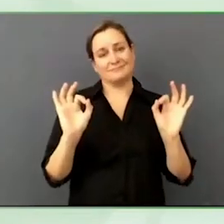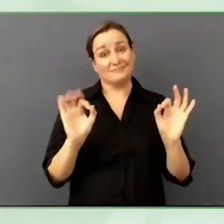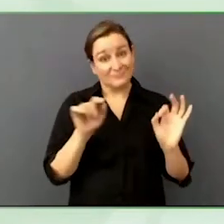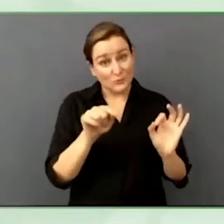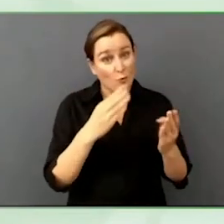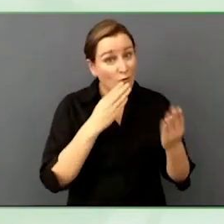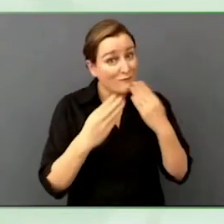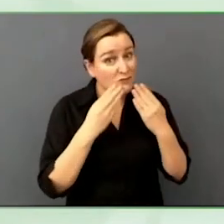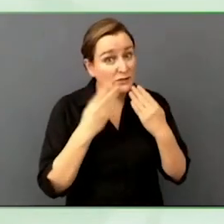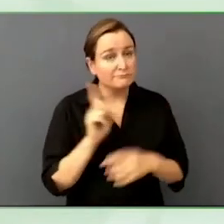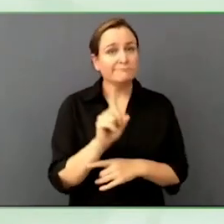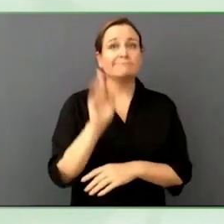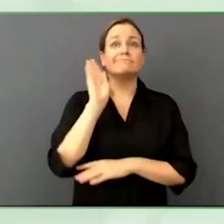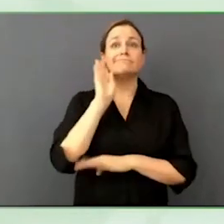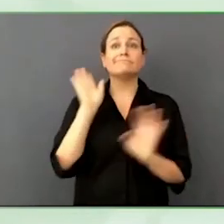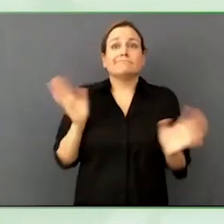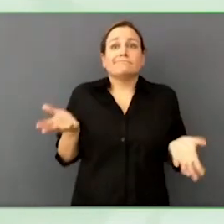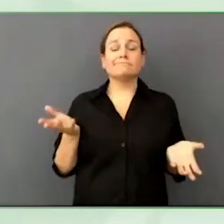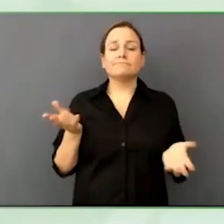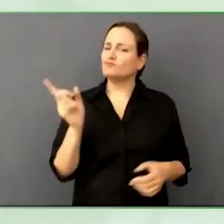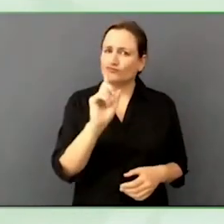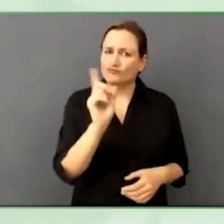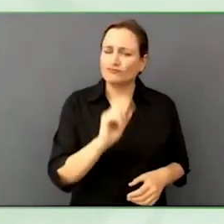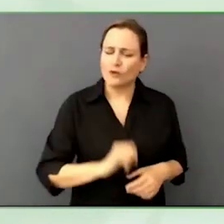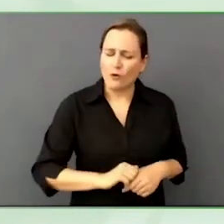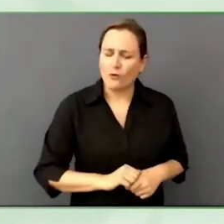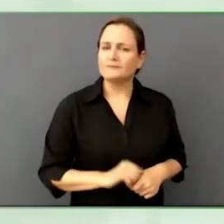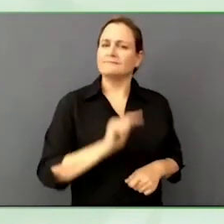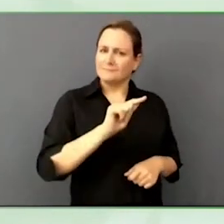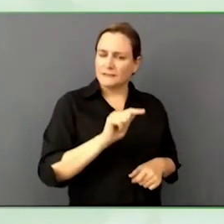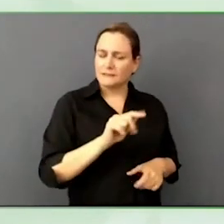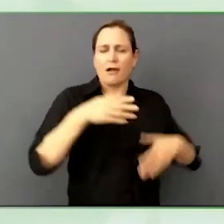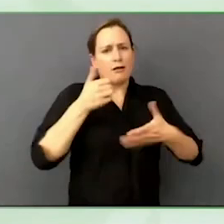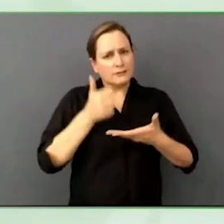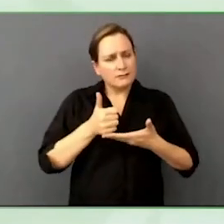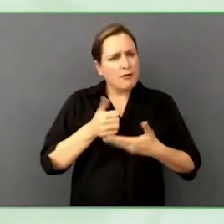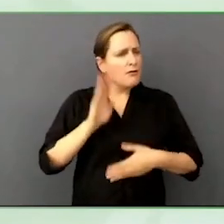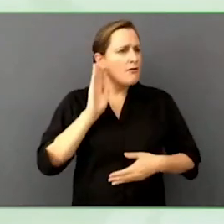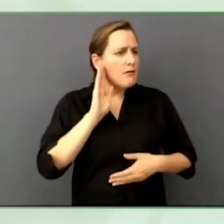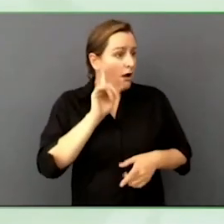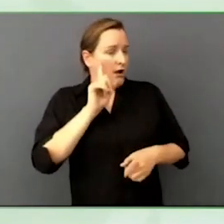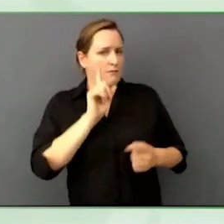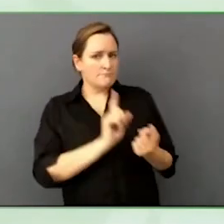Is there something you take home yourself? I take home the love of my community.